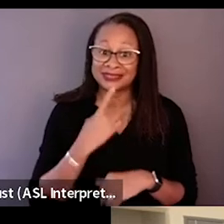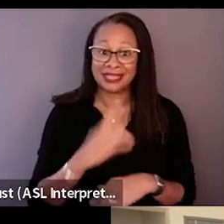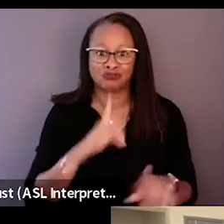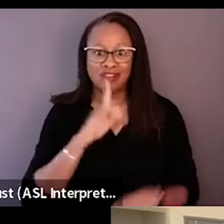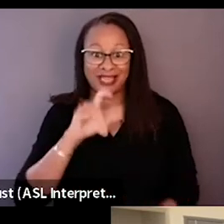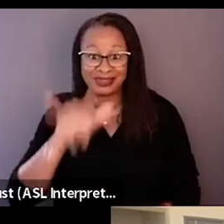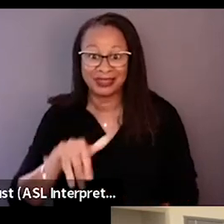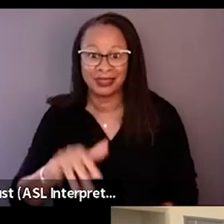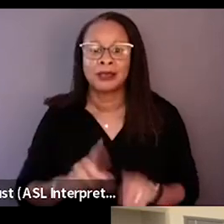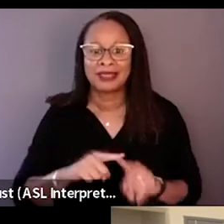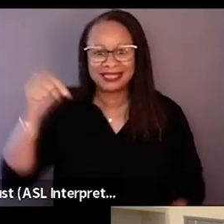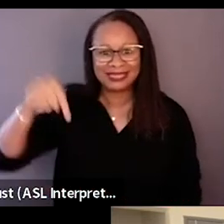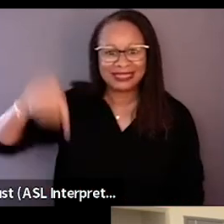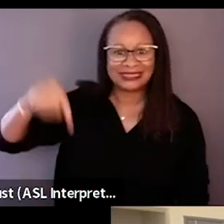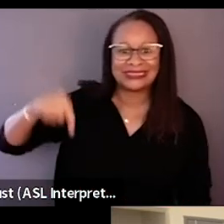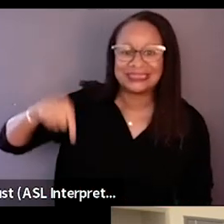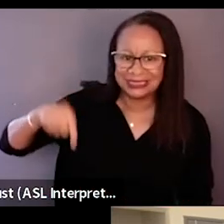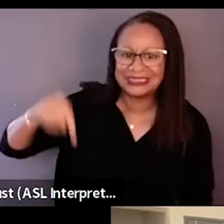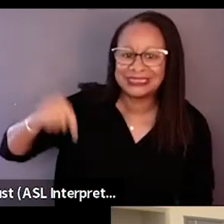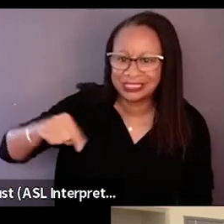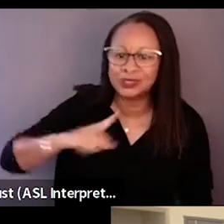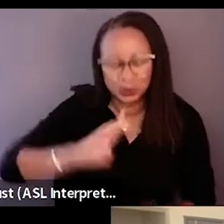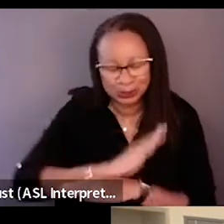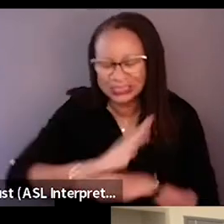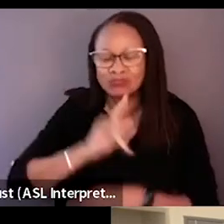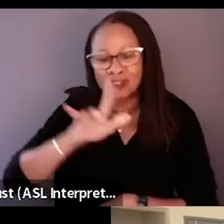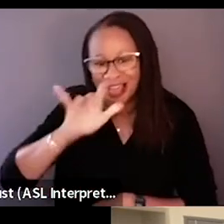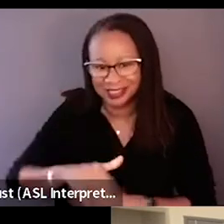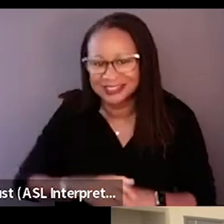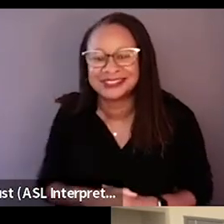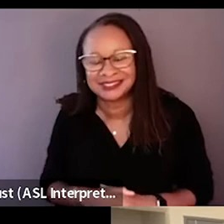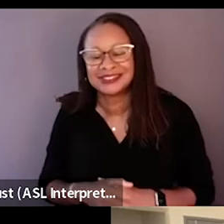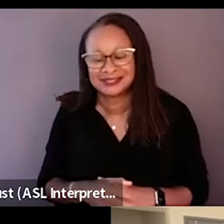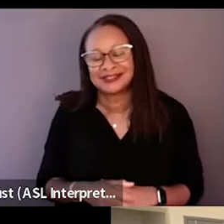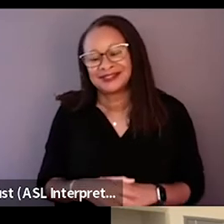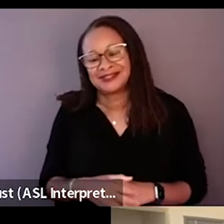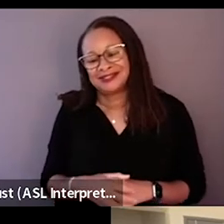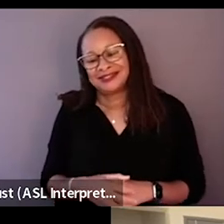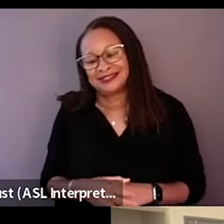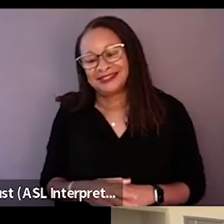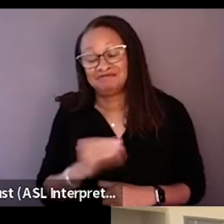But this is the closest thing I've ever seen to an actual reality show and a true story